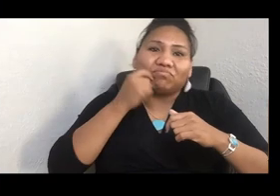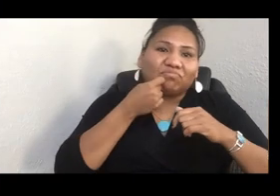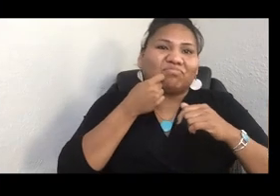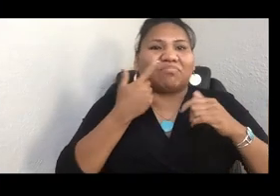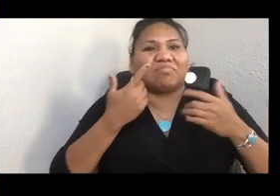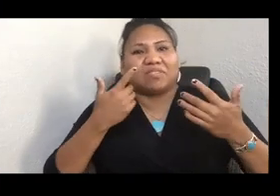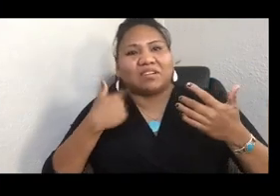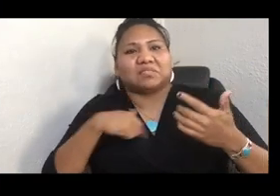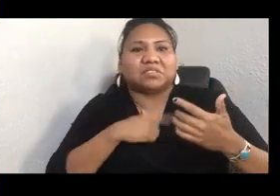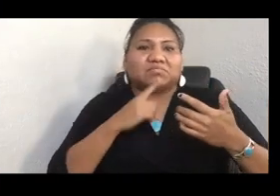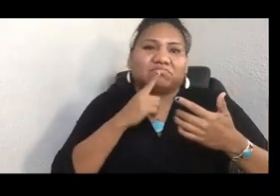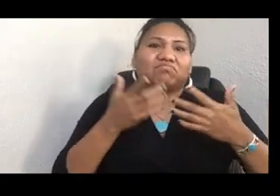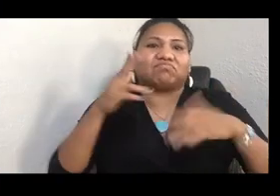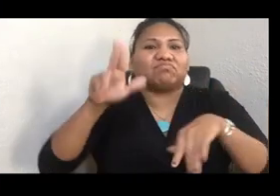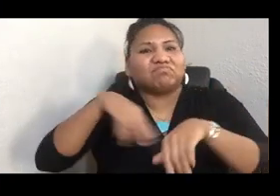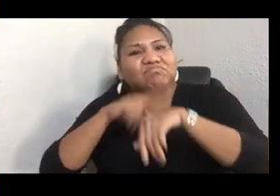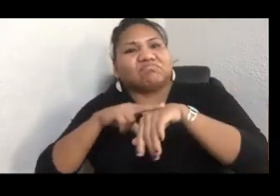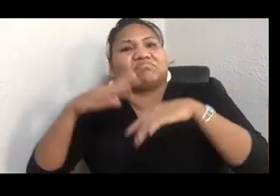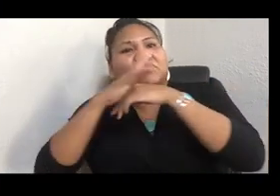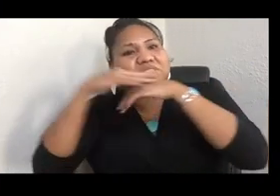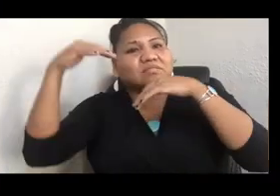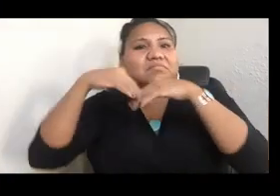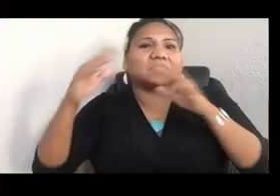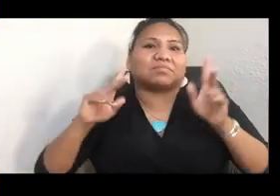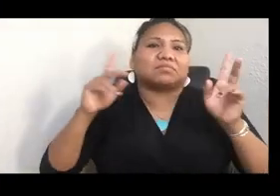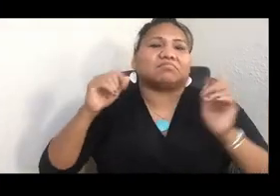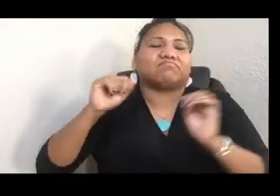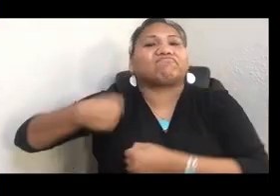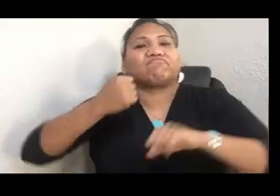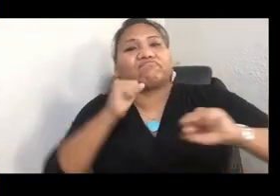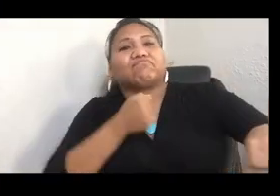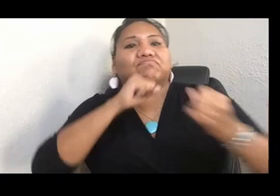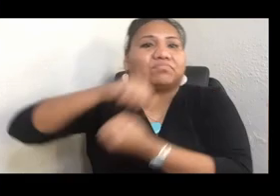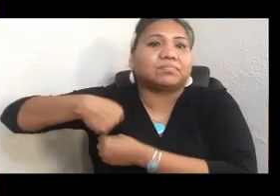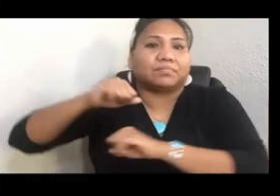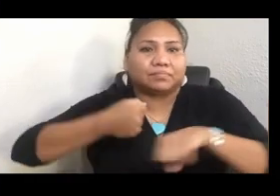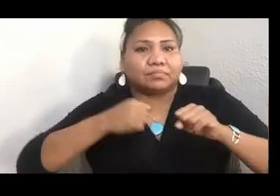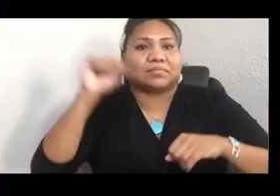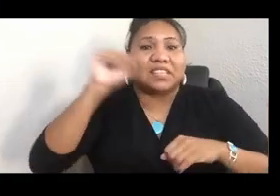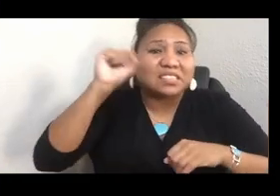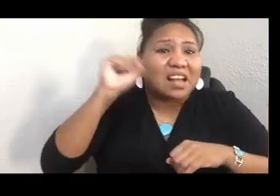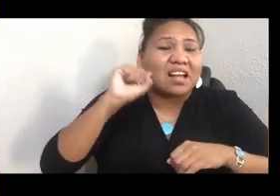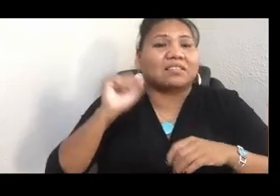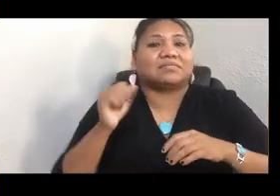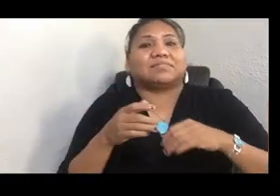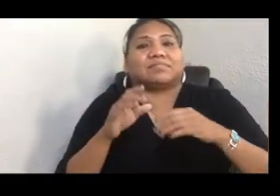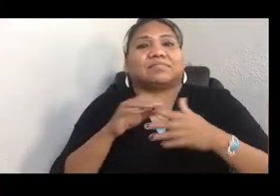And so they went to Marvin Oliver. And they asked Marvin Oliver, who was also on the committee,